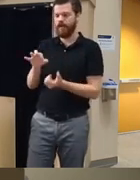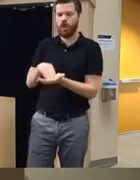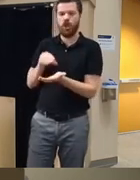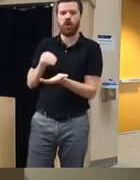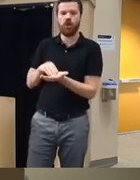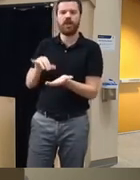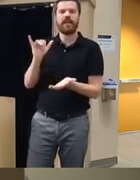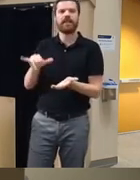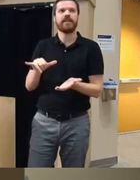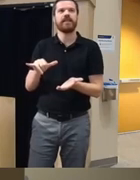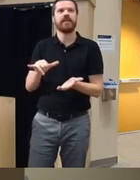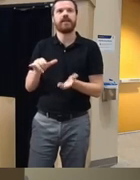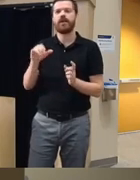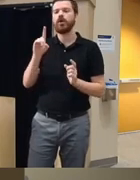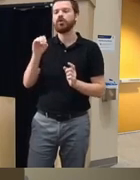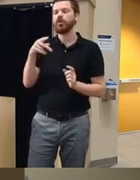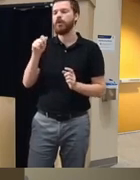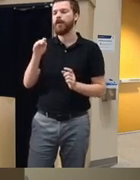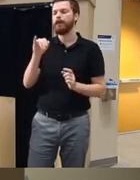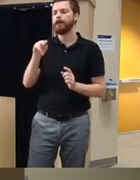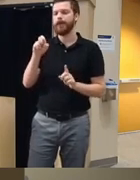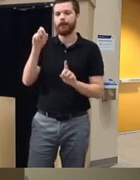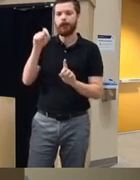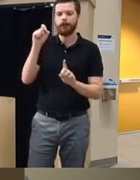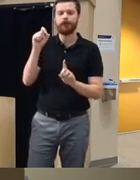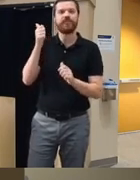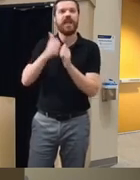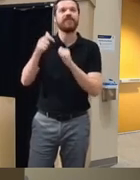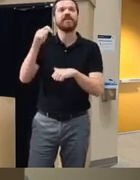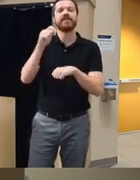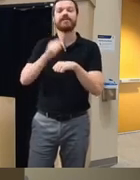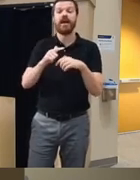the urge to get that dopamine you know hit for every time that they kind of do a task